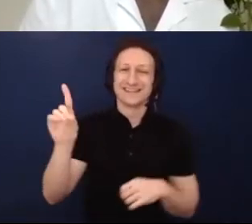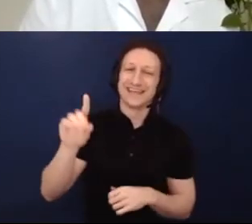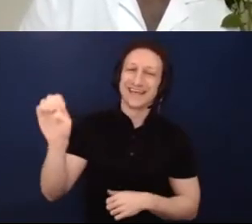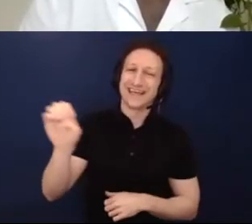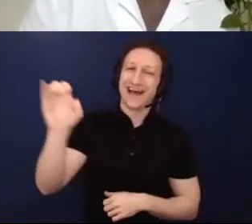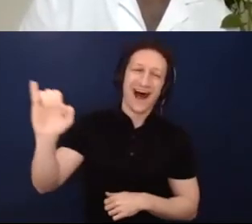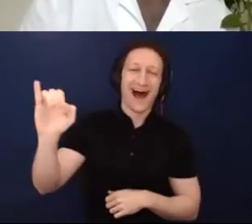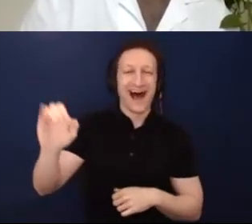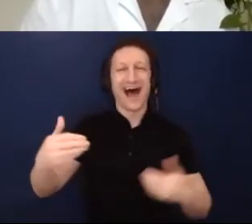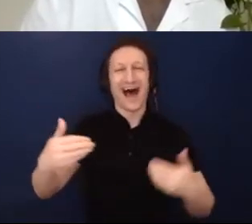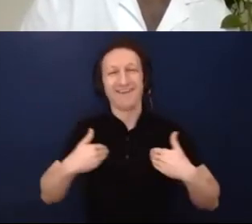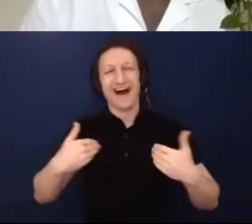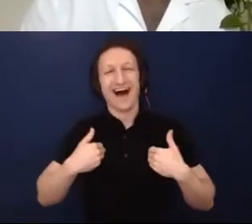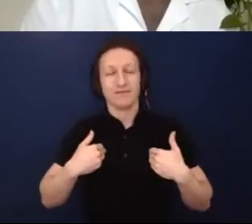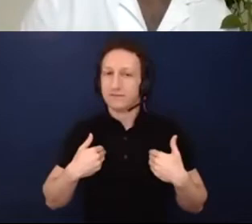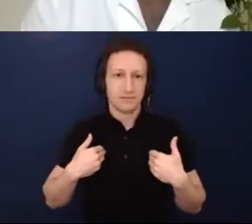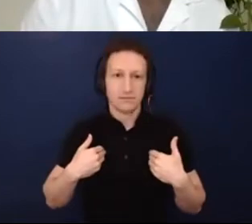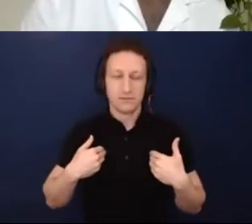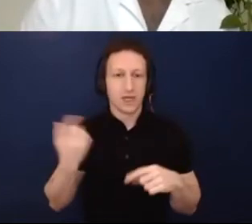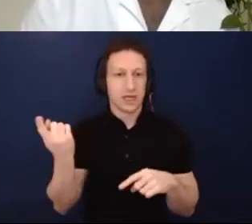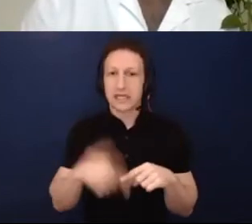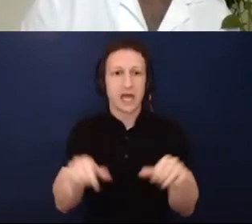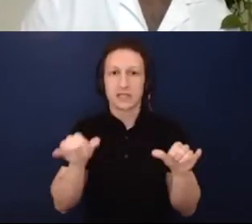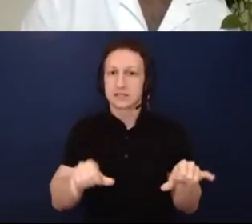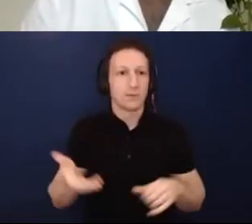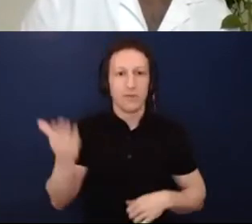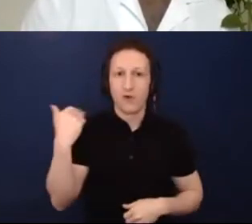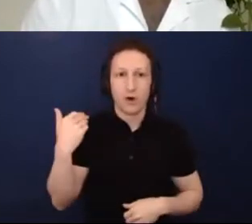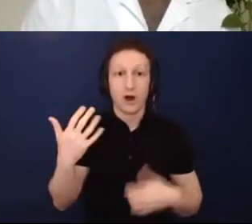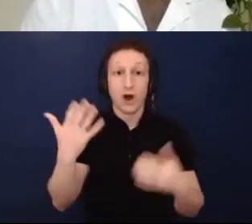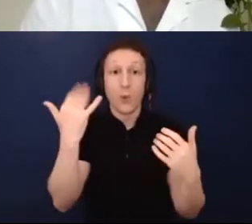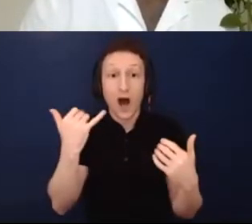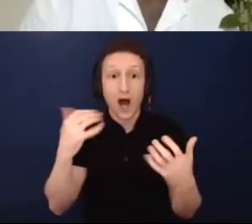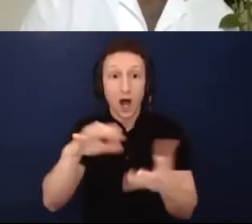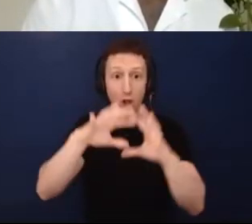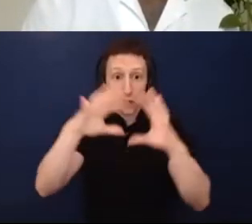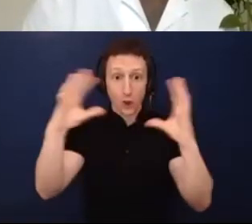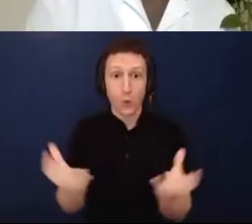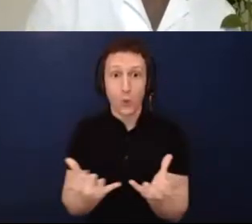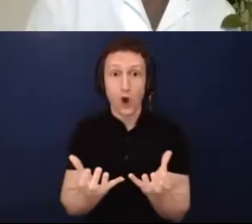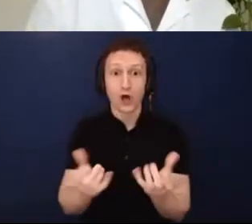account the fact that the world landscape around employment, around